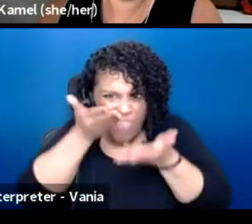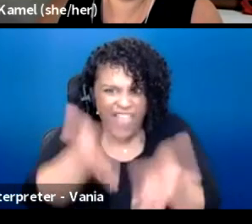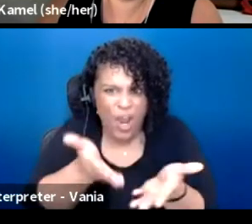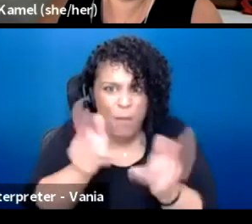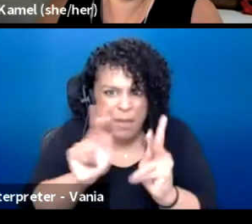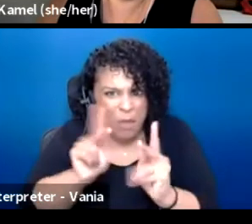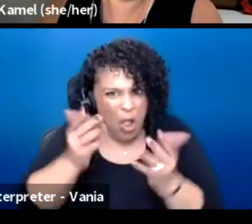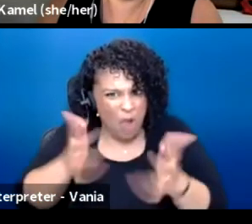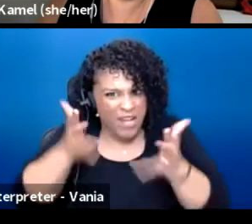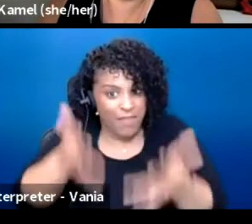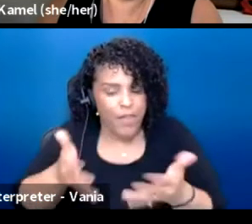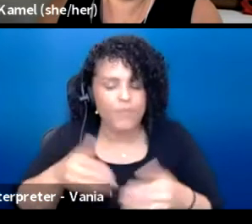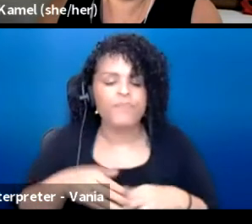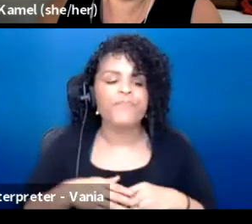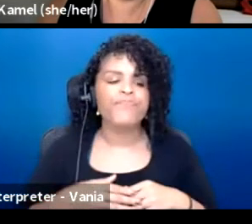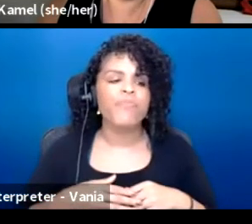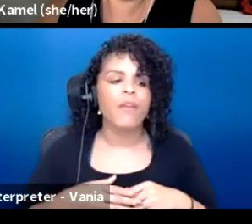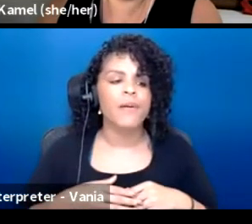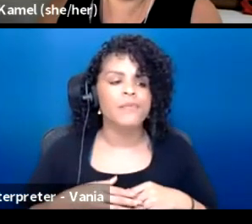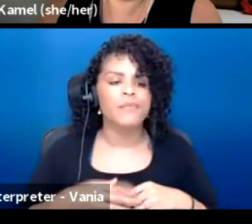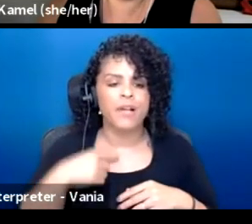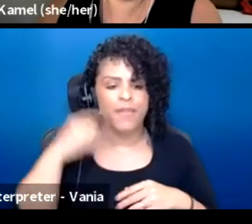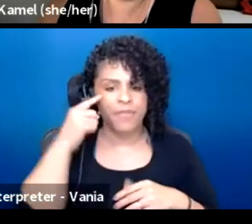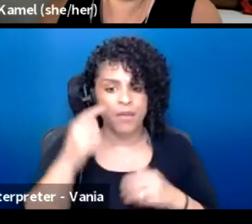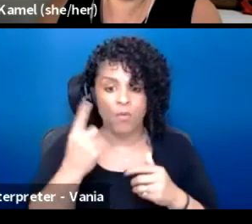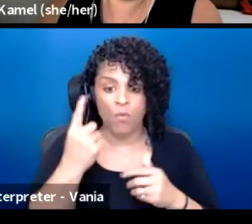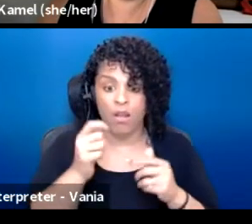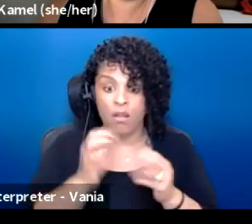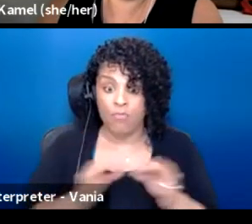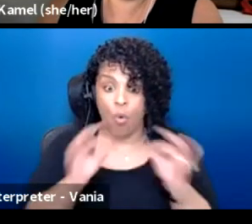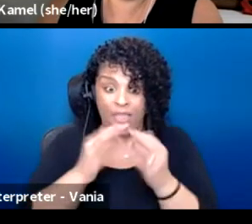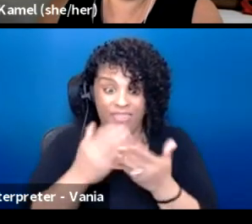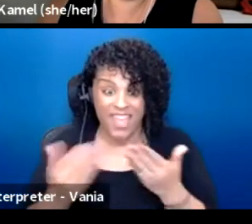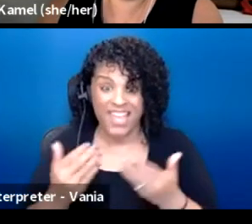And I think one of the important things about bringing theater into classrooms